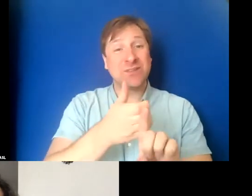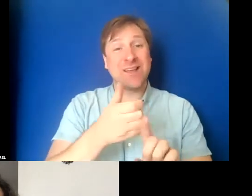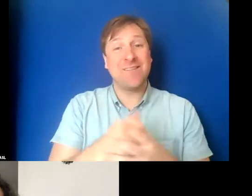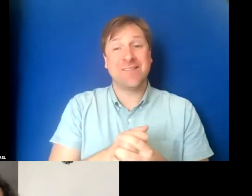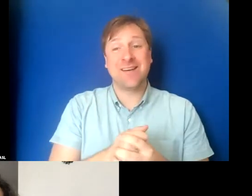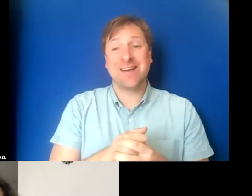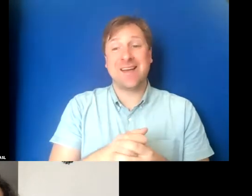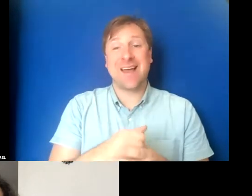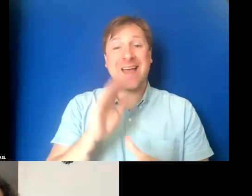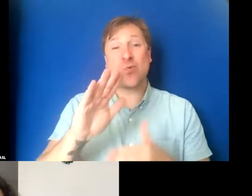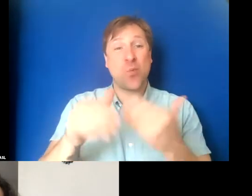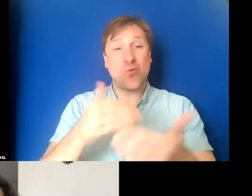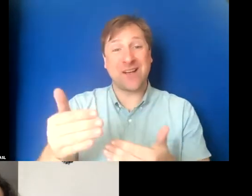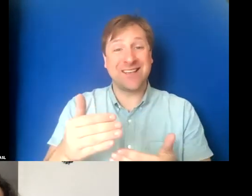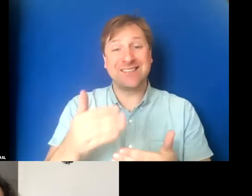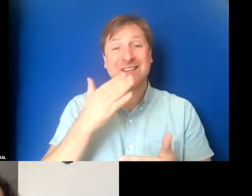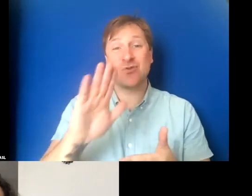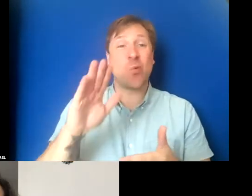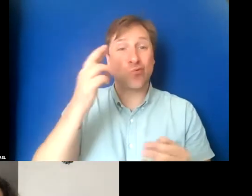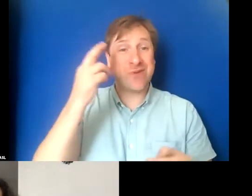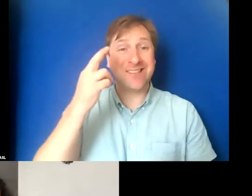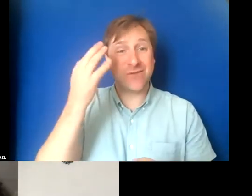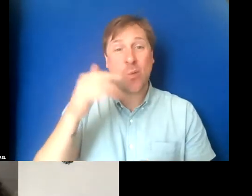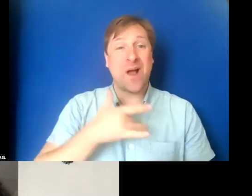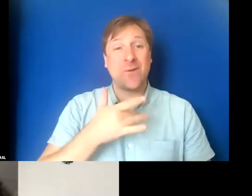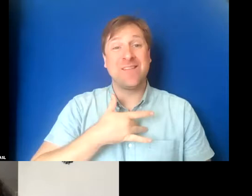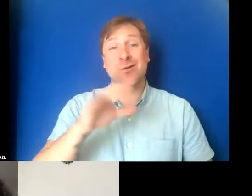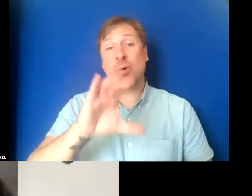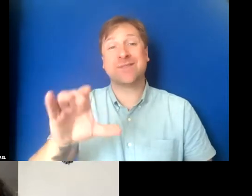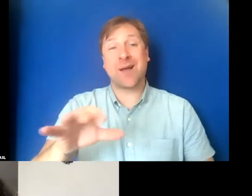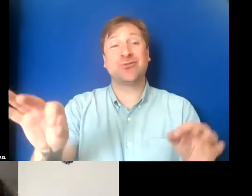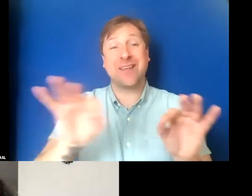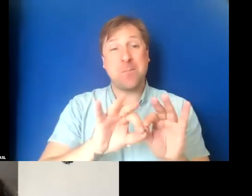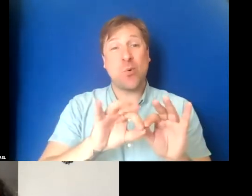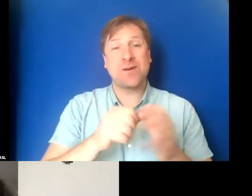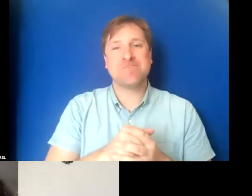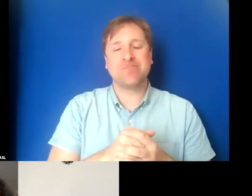and your process and your reasons for why you feel captioning is so important.